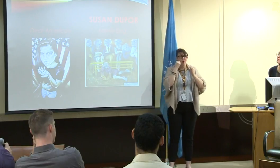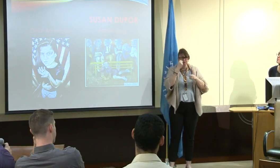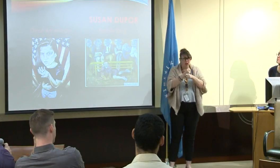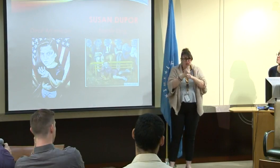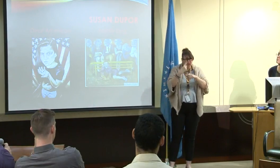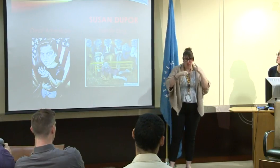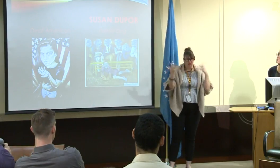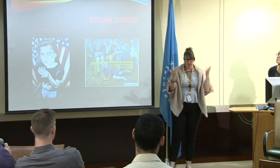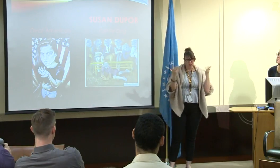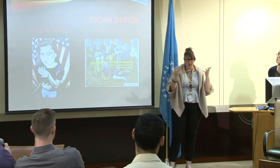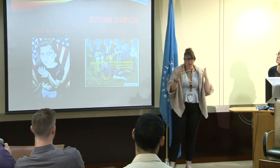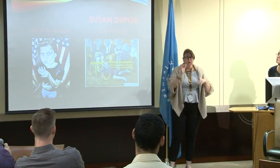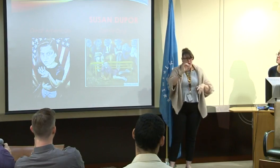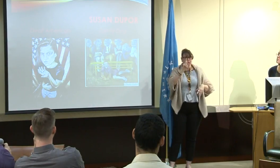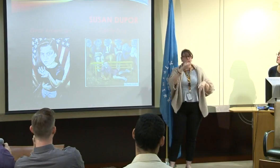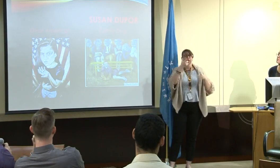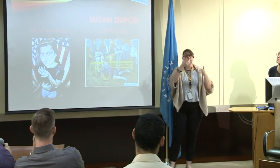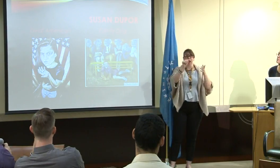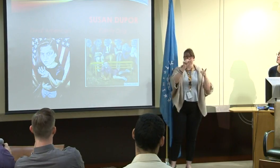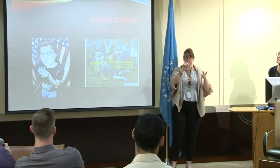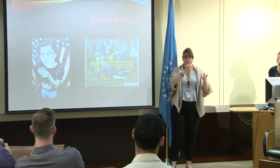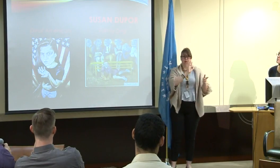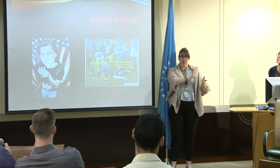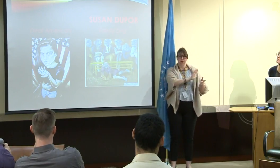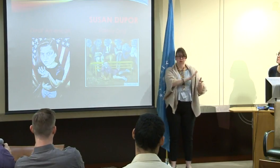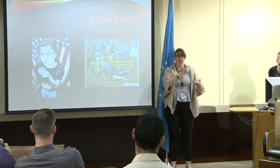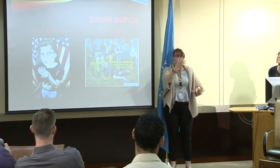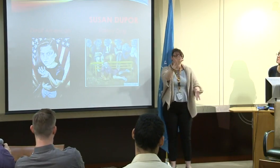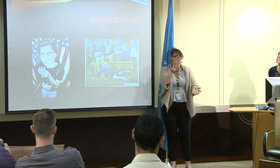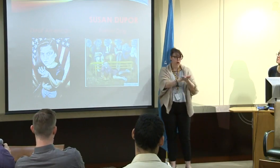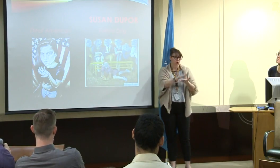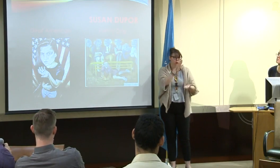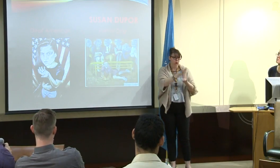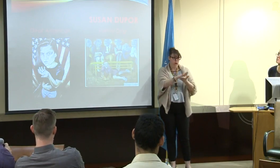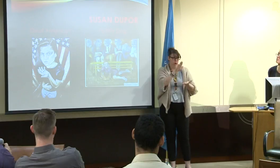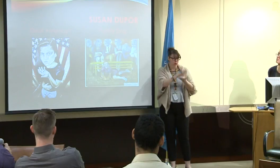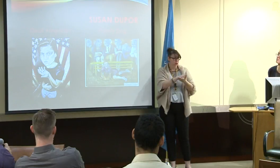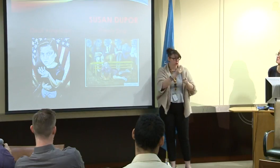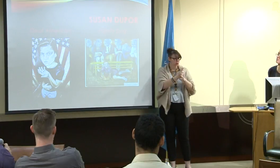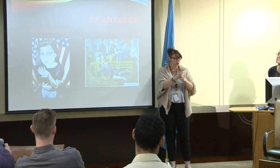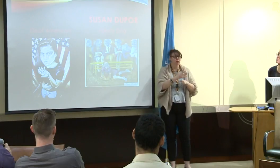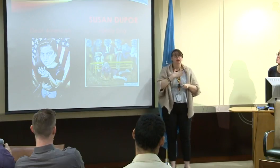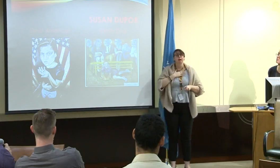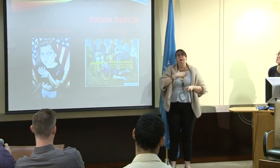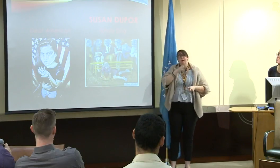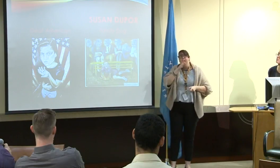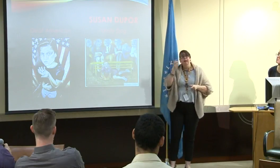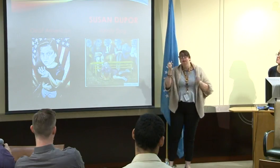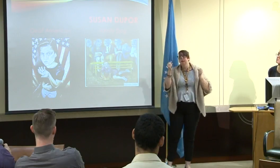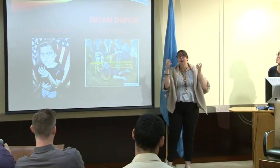For example, she would -- in ASL, this is the sign for school.